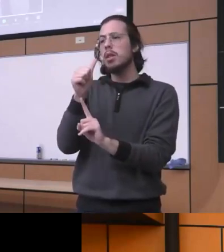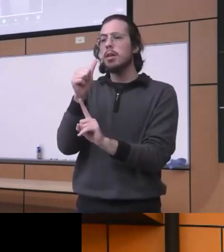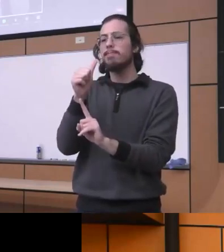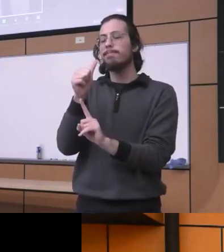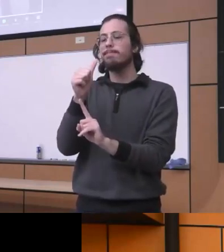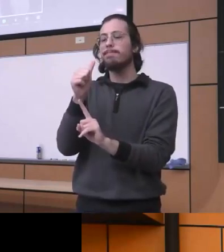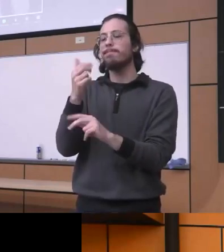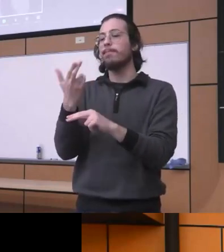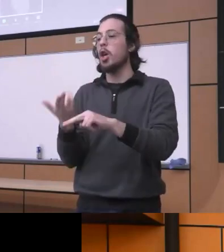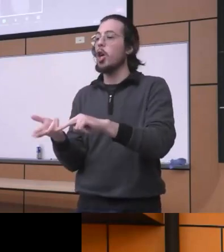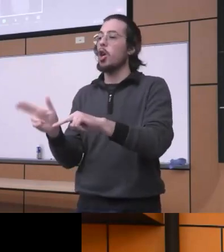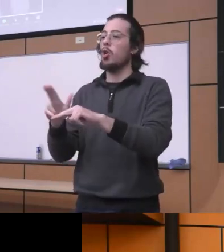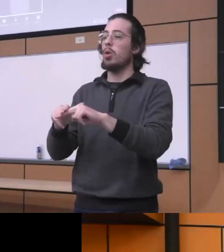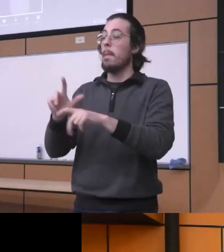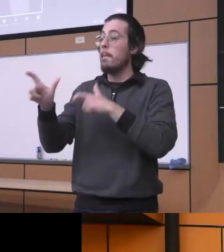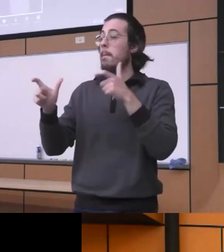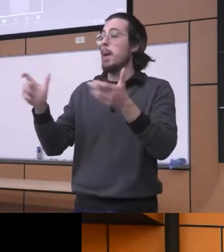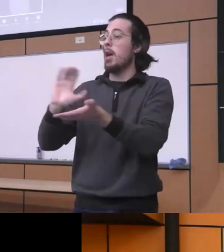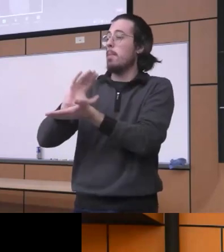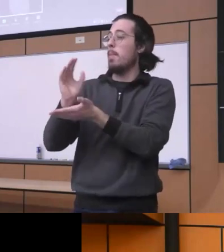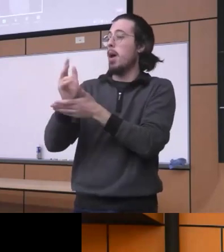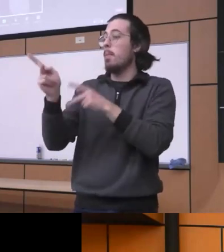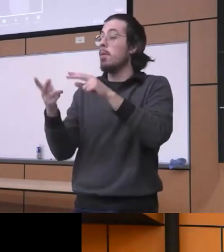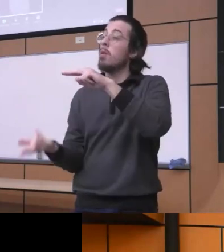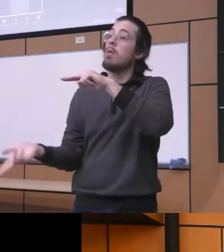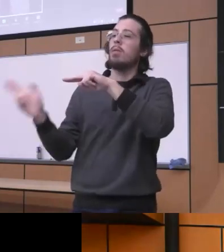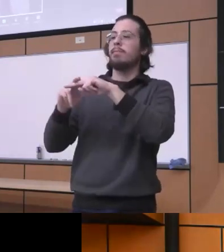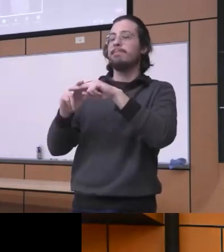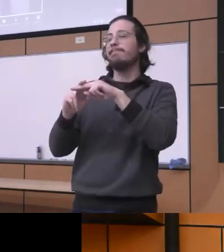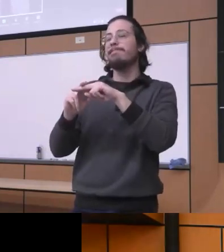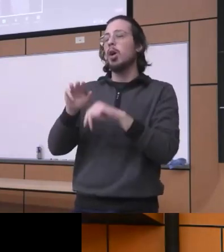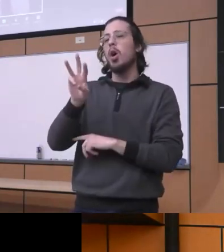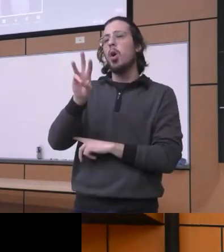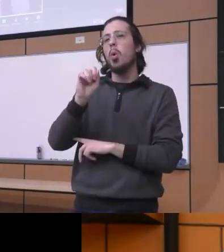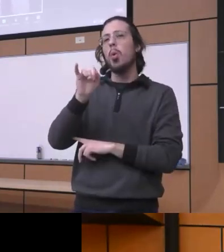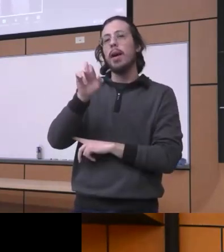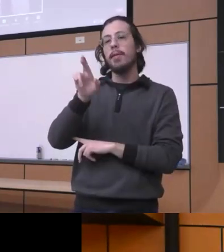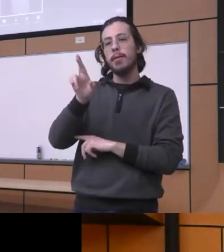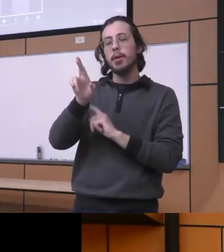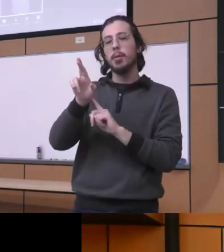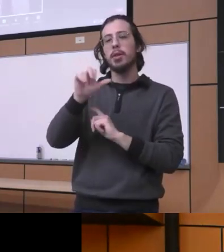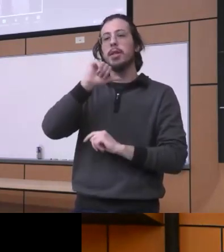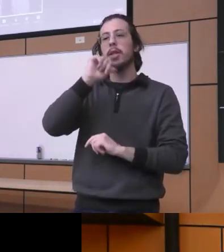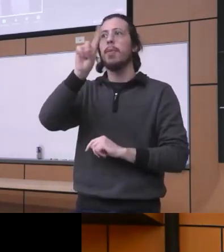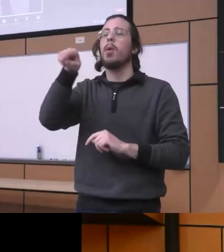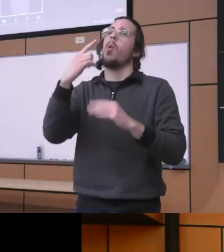like a huge number of stuff like you know like the waiver was not a the only obstacle that was